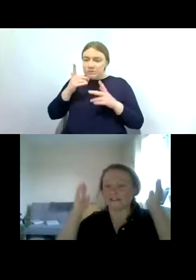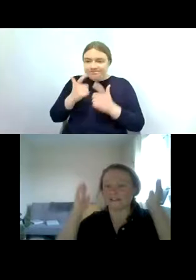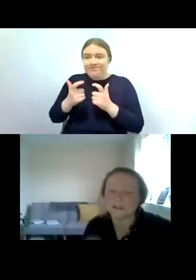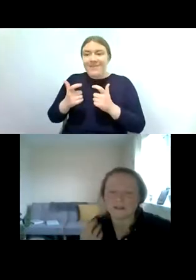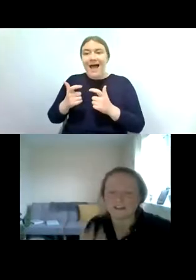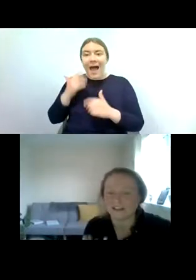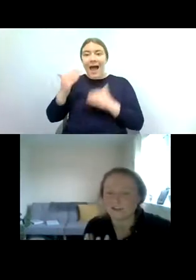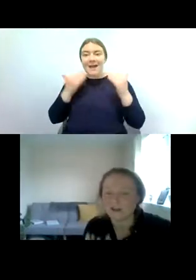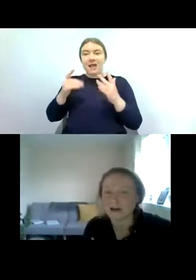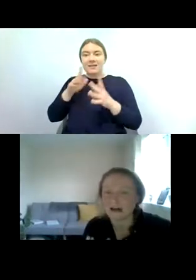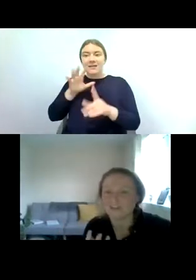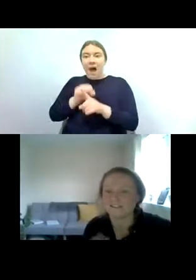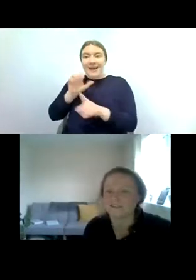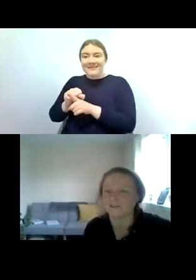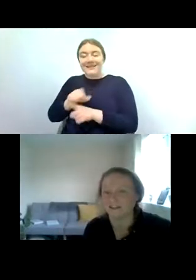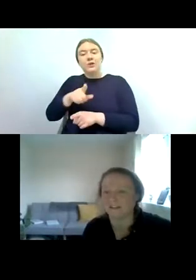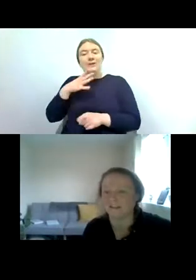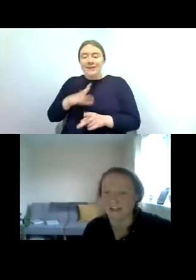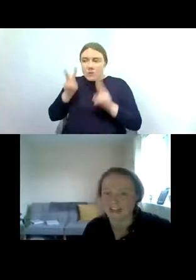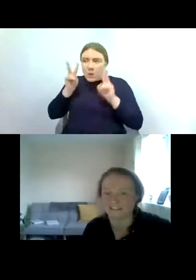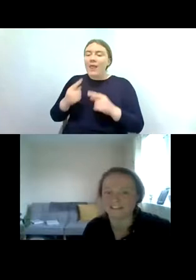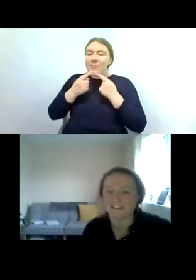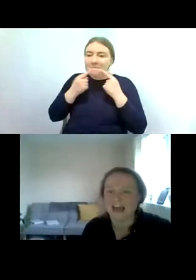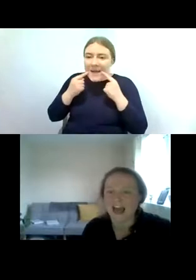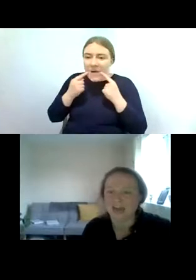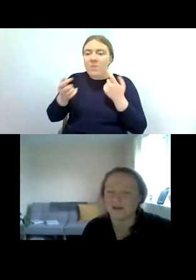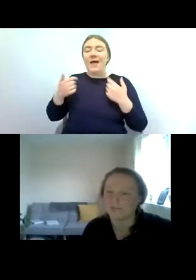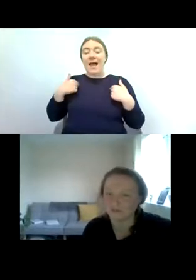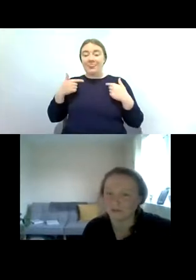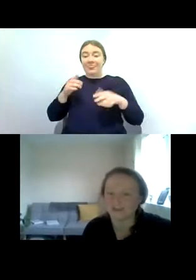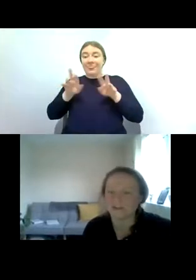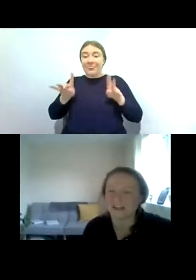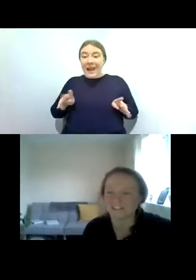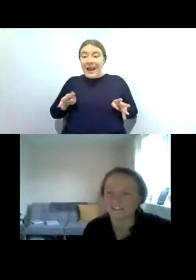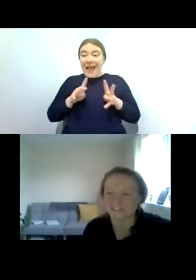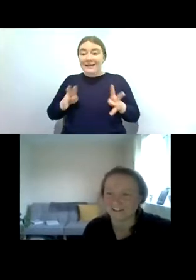you need to be looking at the mouth parts and the spines on the legs and so some technical stuff